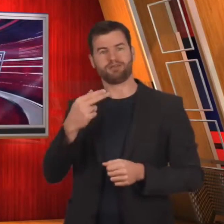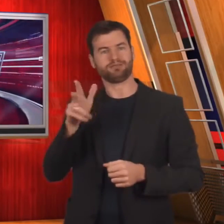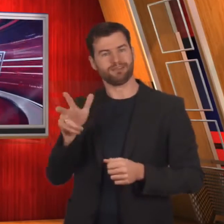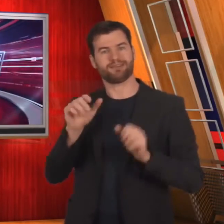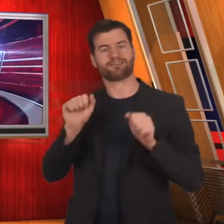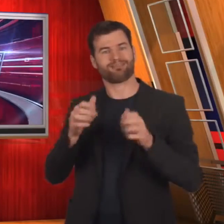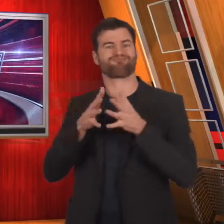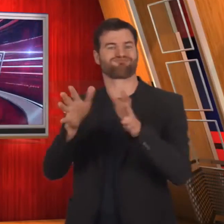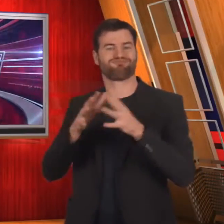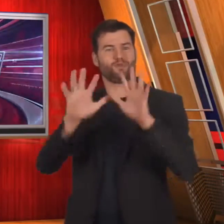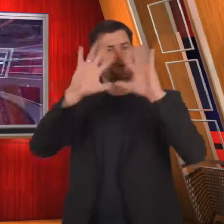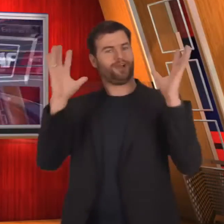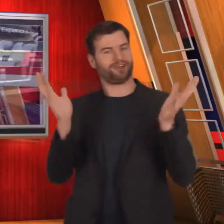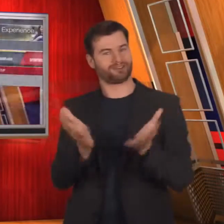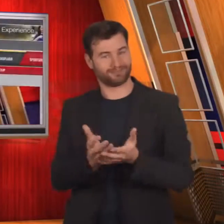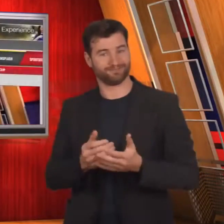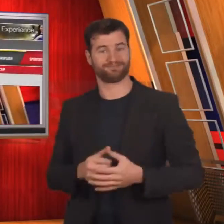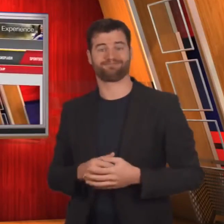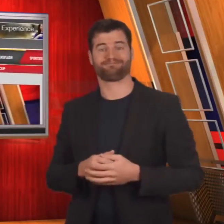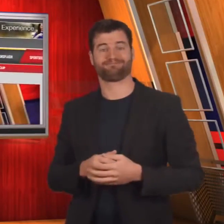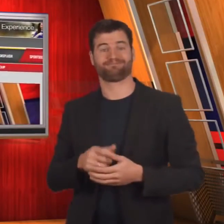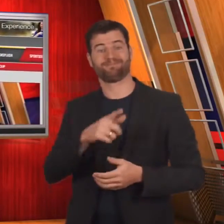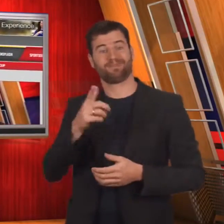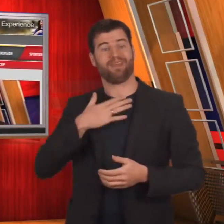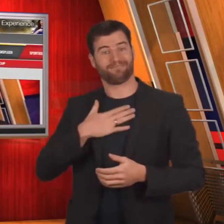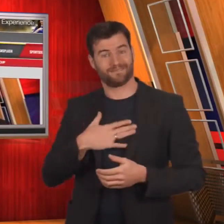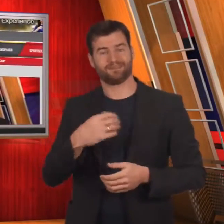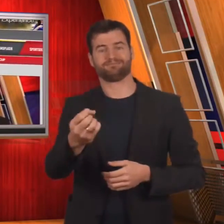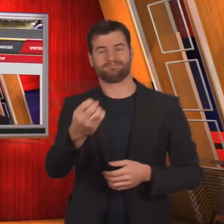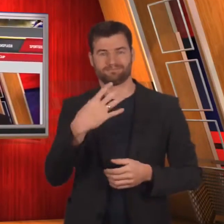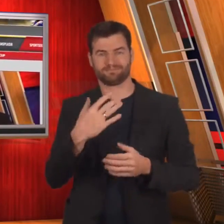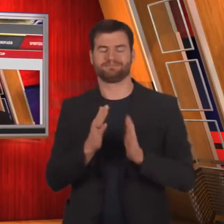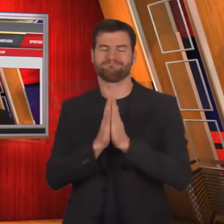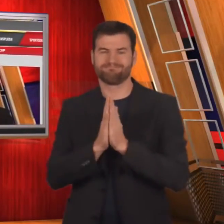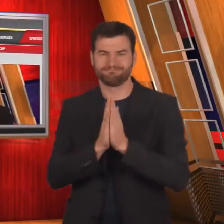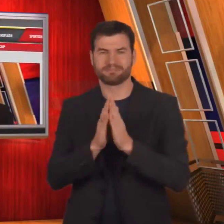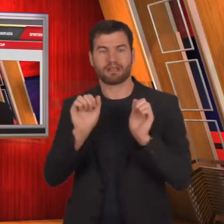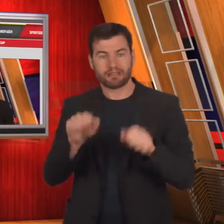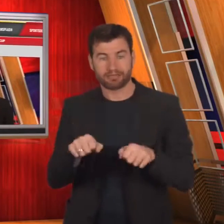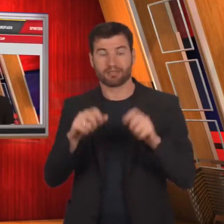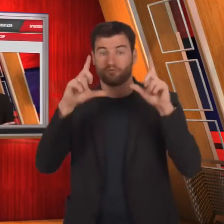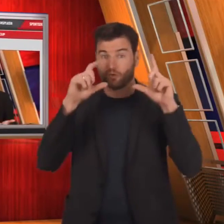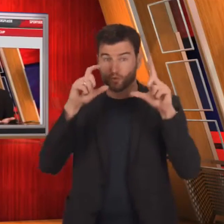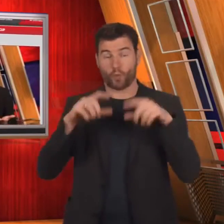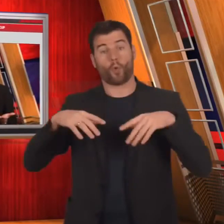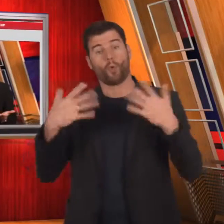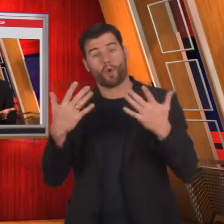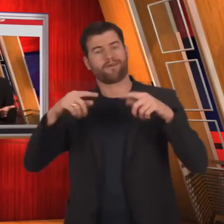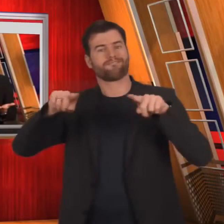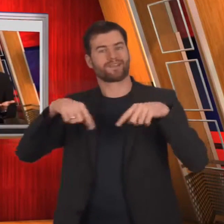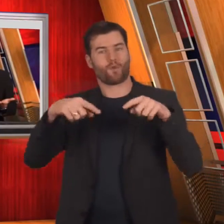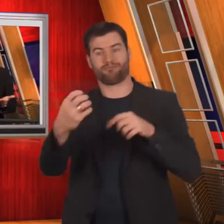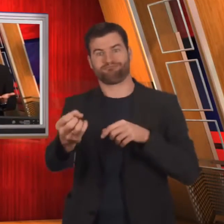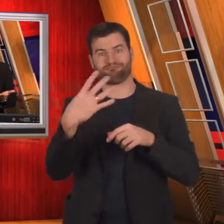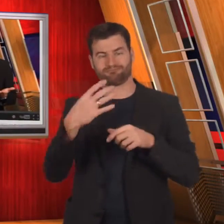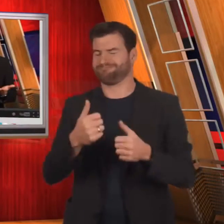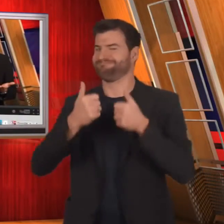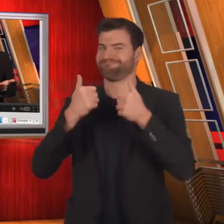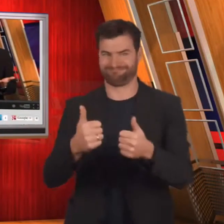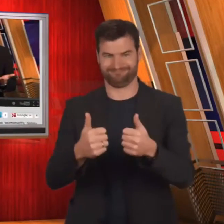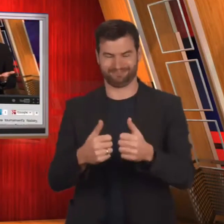To attach best available images or videos -